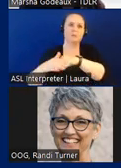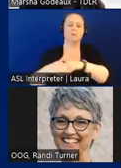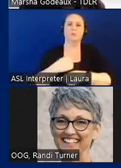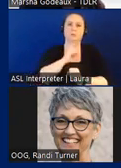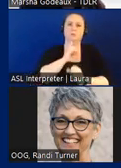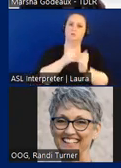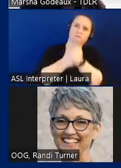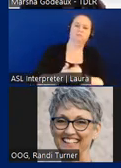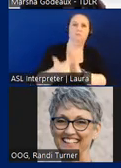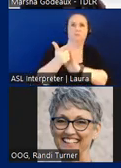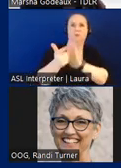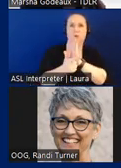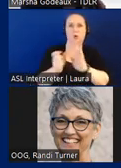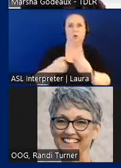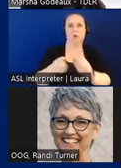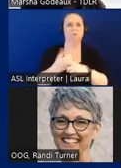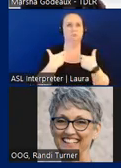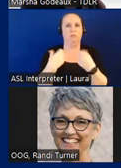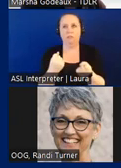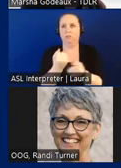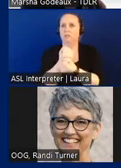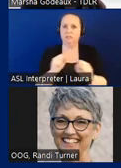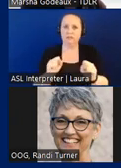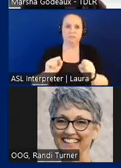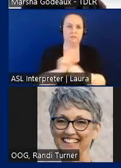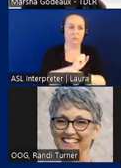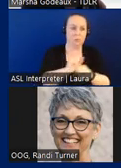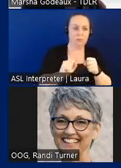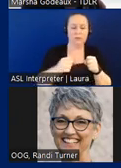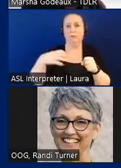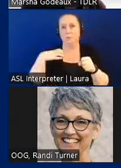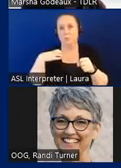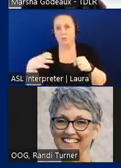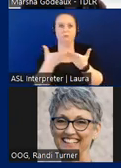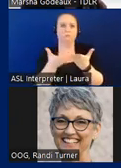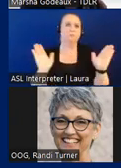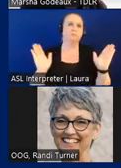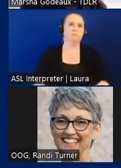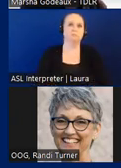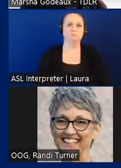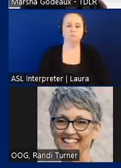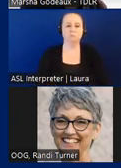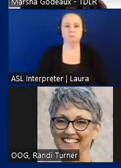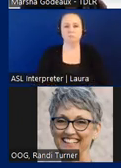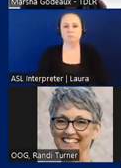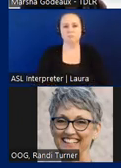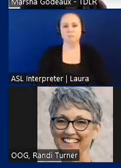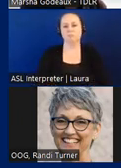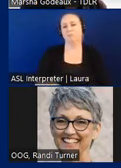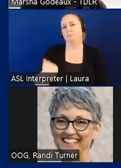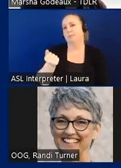impacting the health and safety of employees, employers, and the public. In 1973 the agency